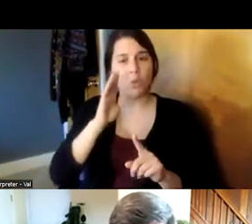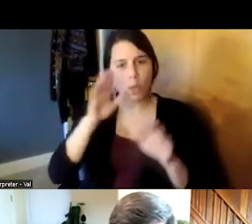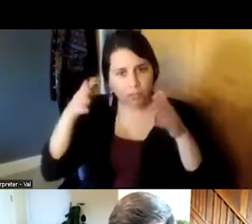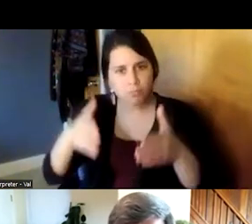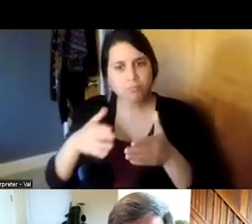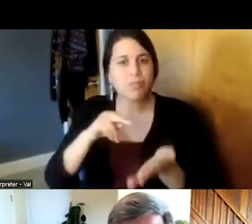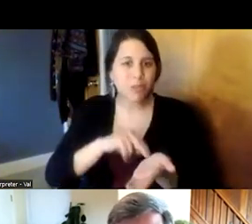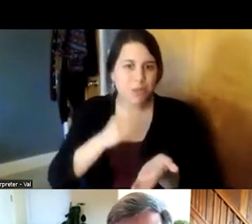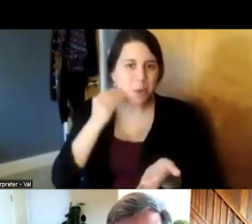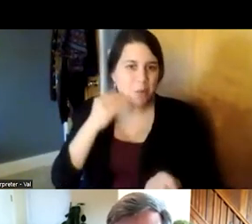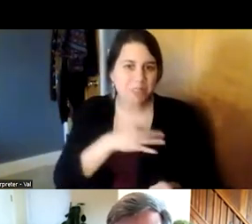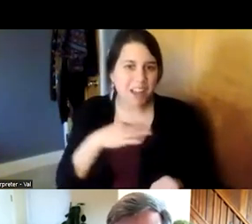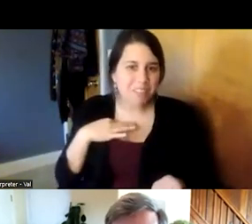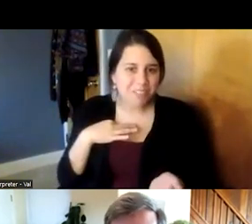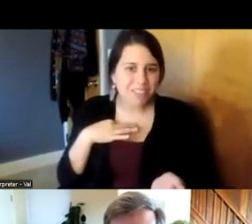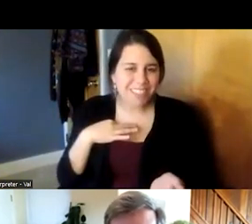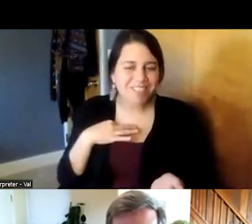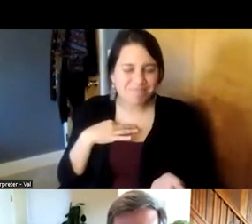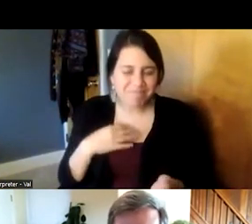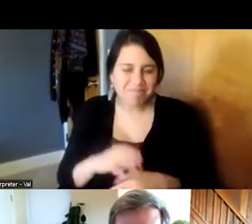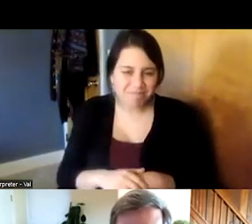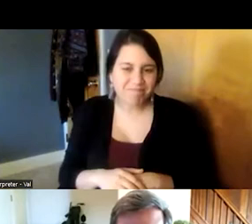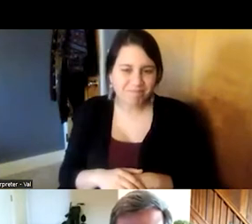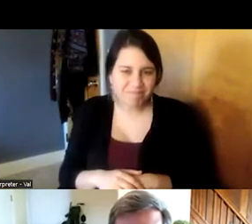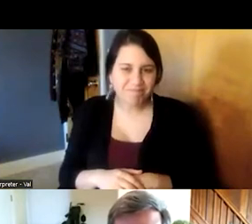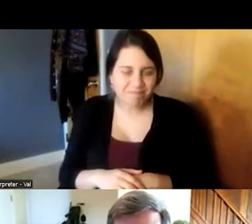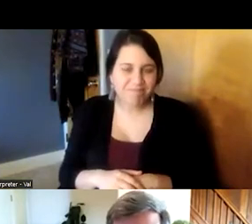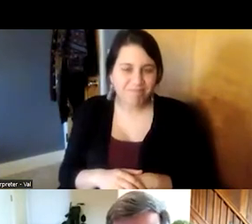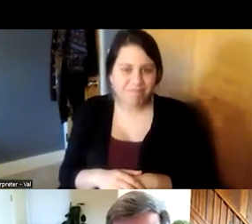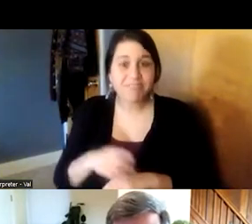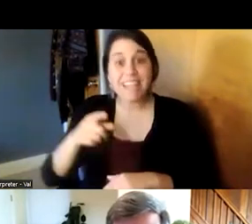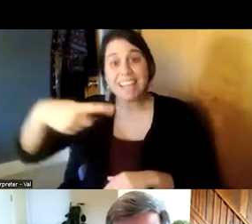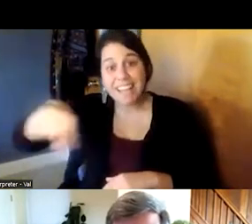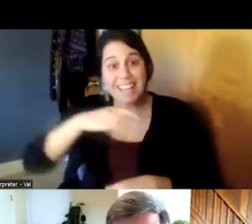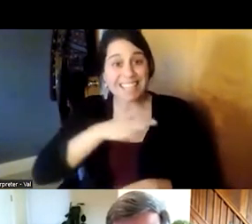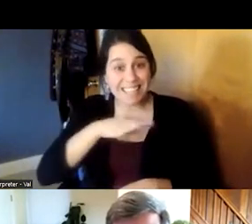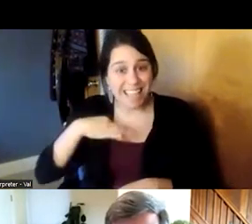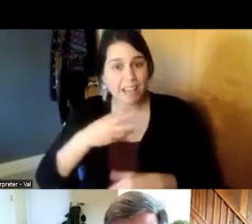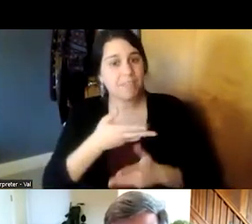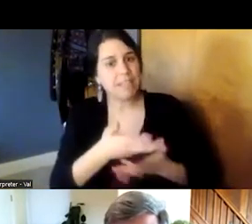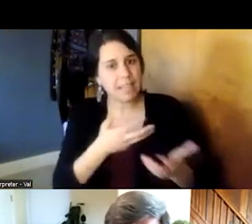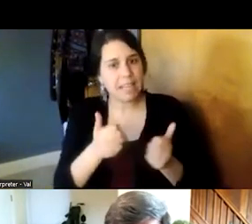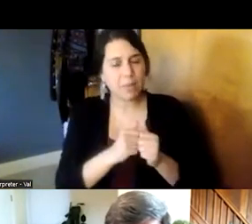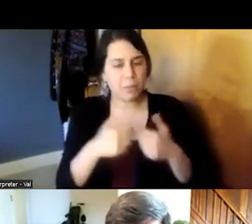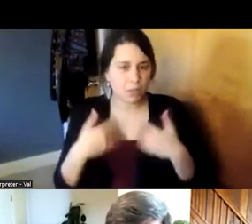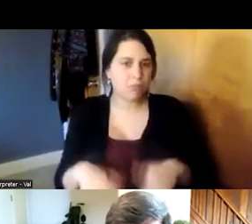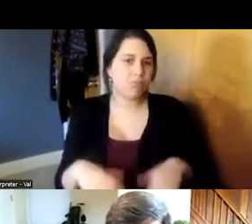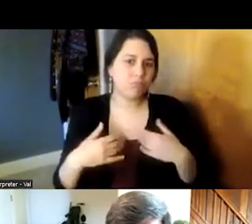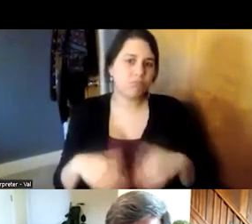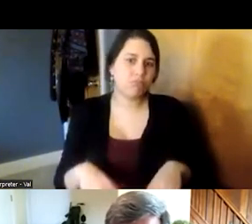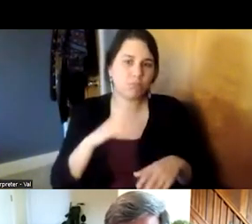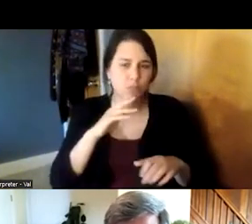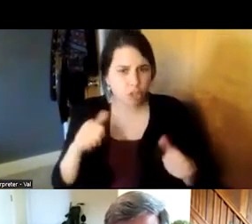home staff themselves who are working with a very vulnerable challenge patient population